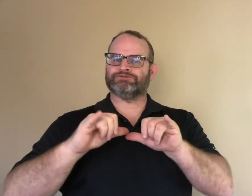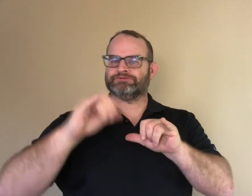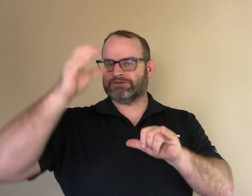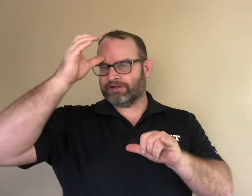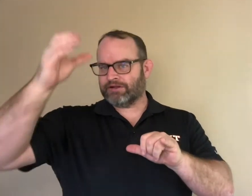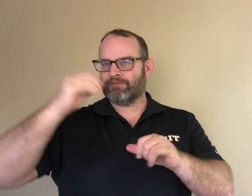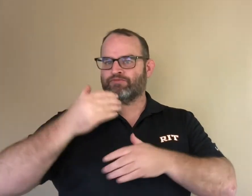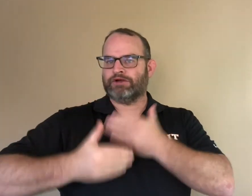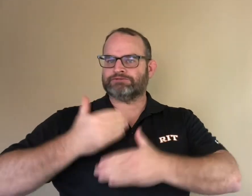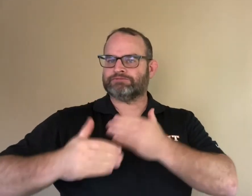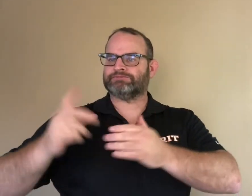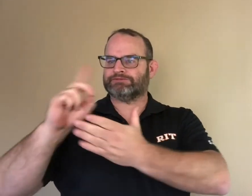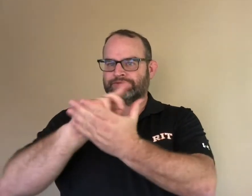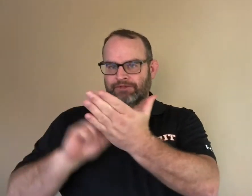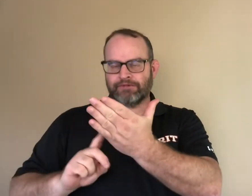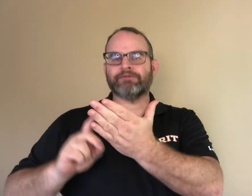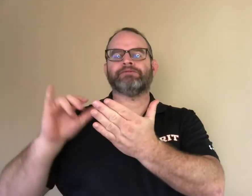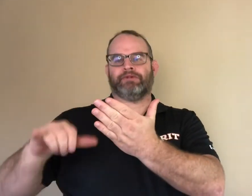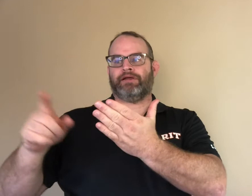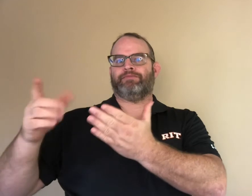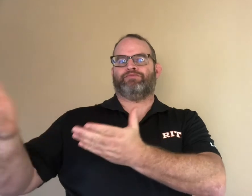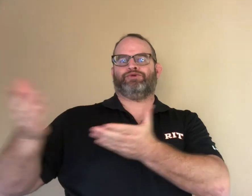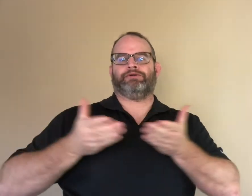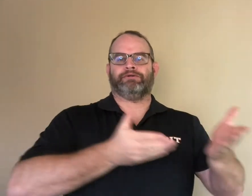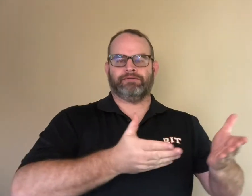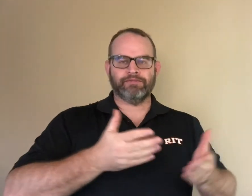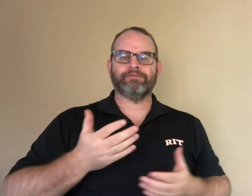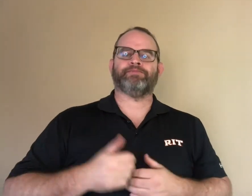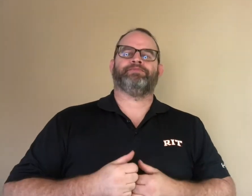To design the system, she would use and apply engineering knowledge and processes.